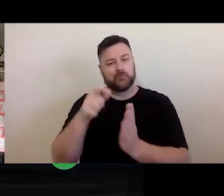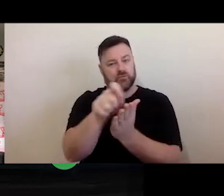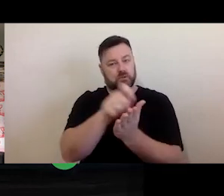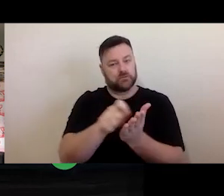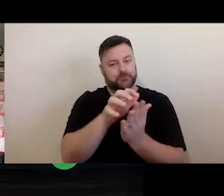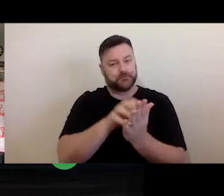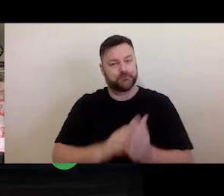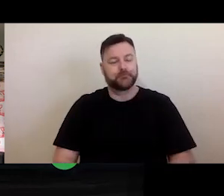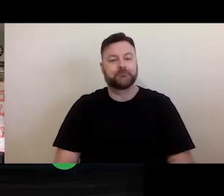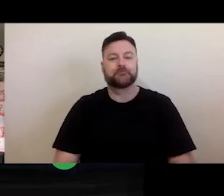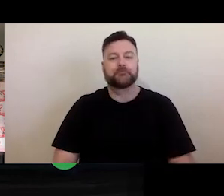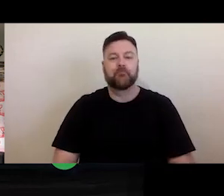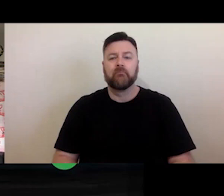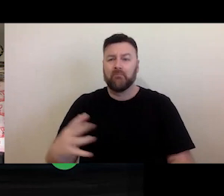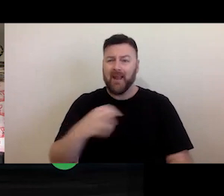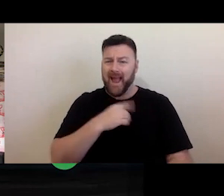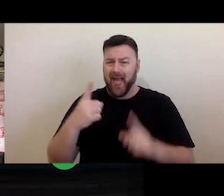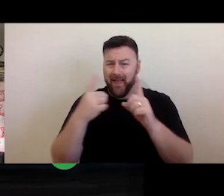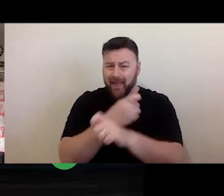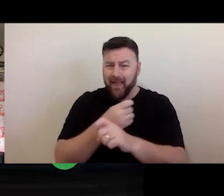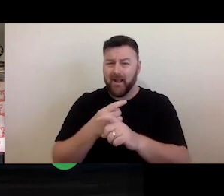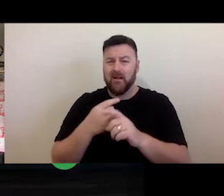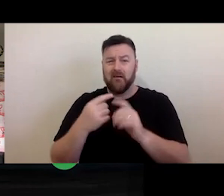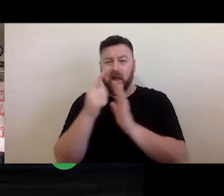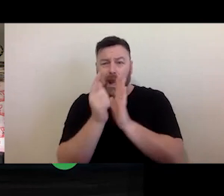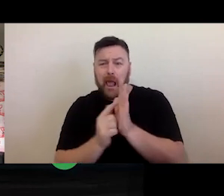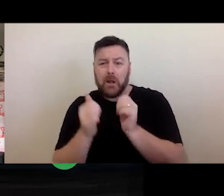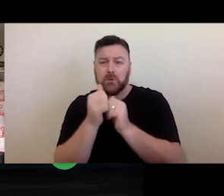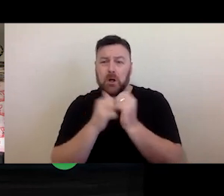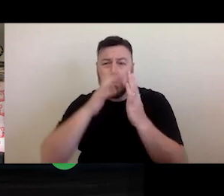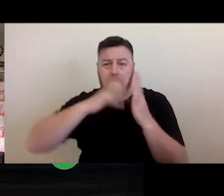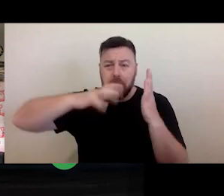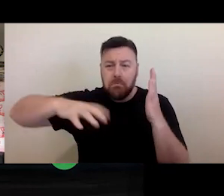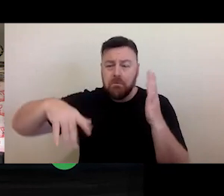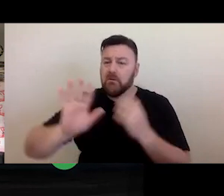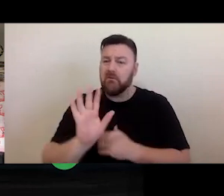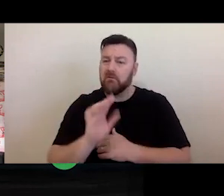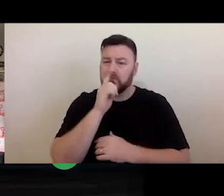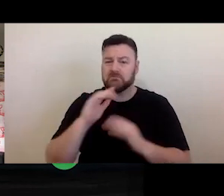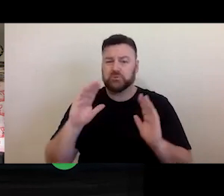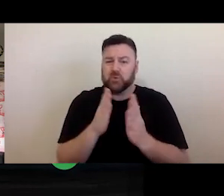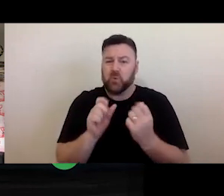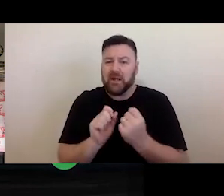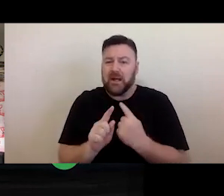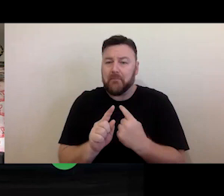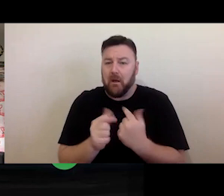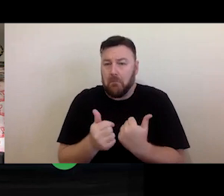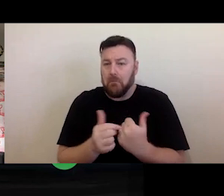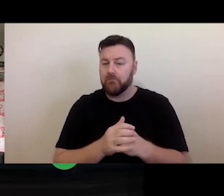That doesn't have to be long and complicated legal documents. Per in addition can be in permission can be in an email. That's fine.